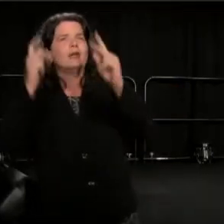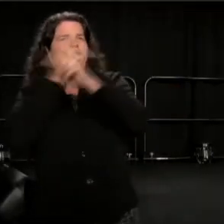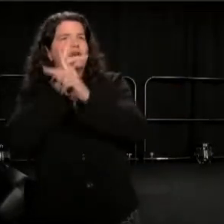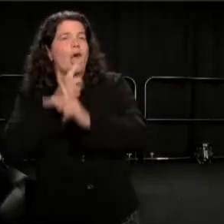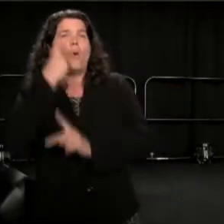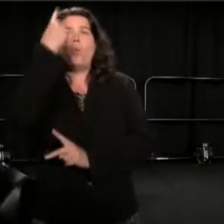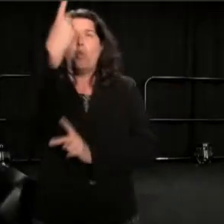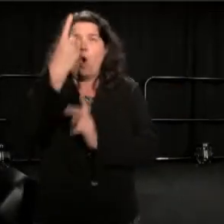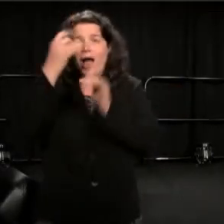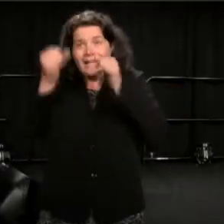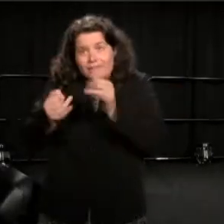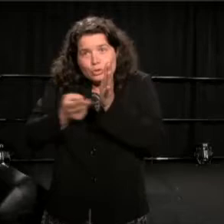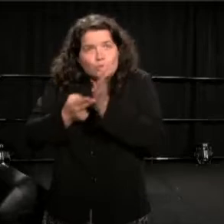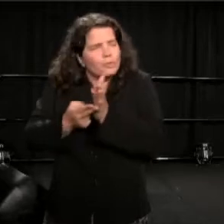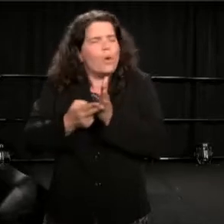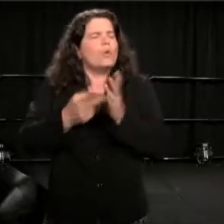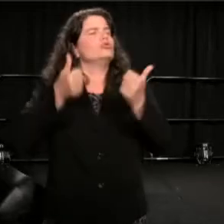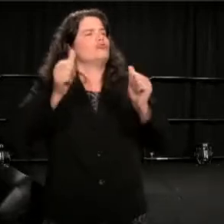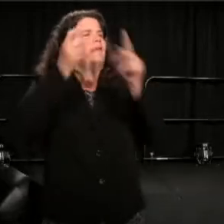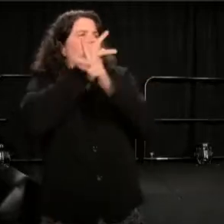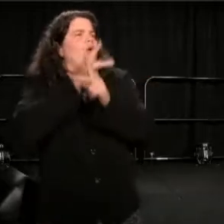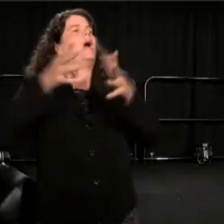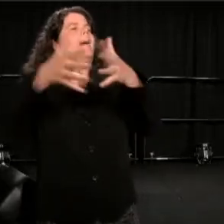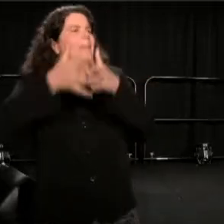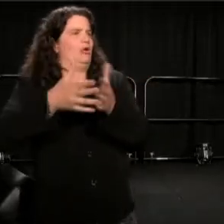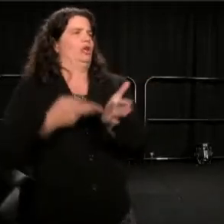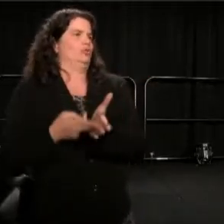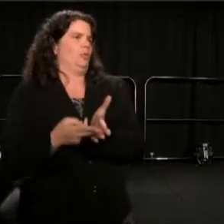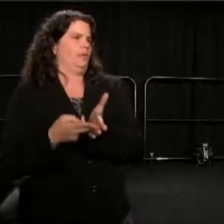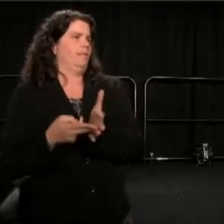OK. So I thought, "You know, we got, I got to get Wilson and Brustein together."